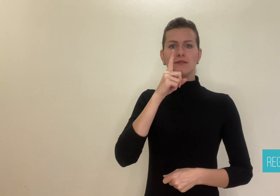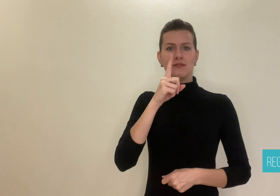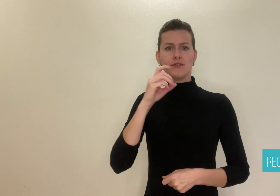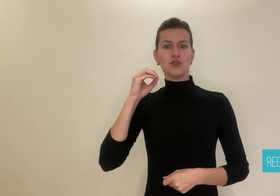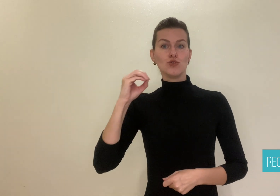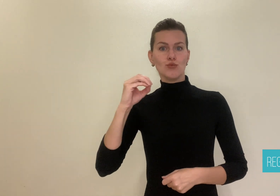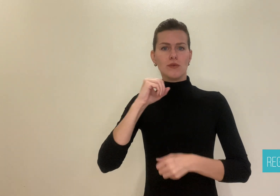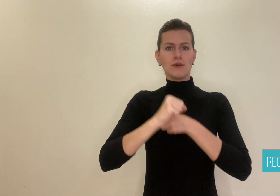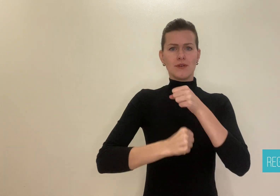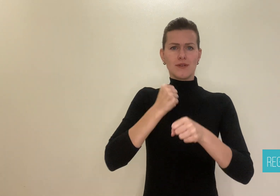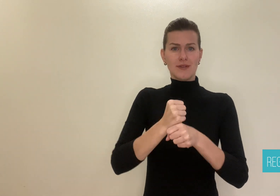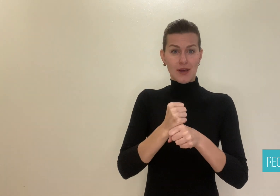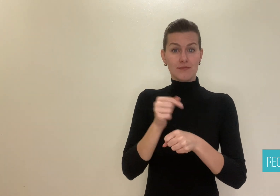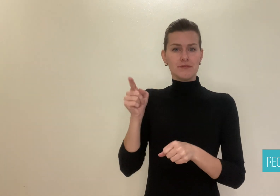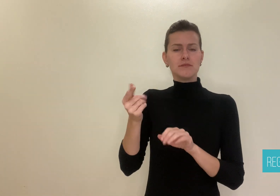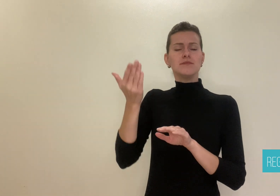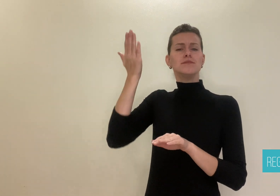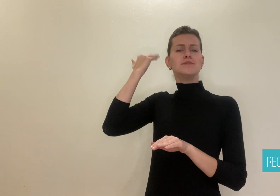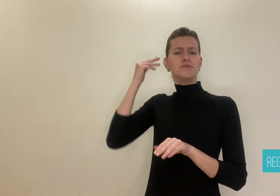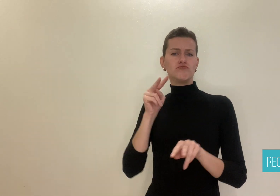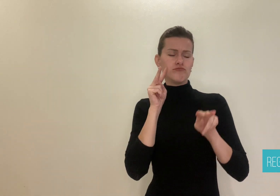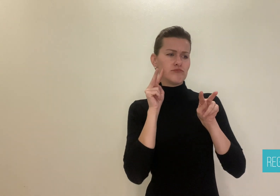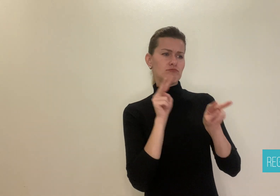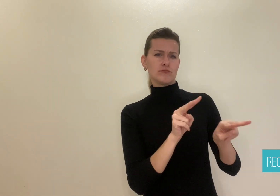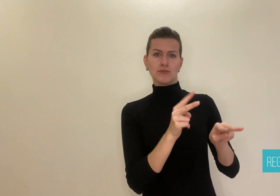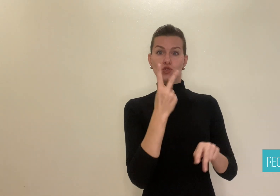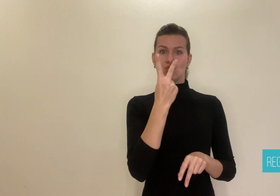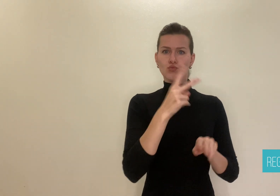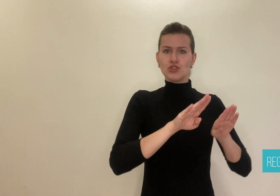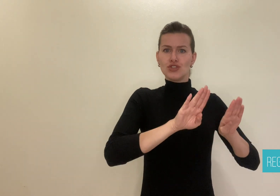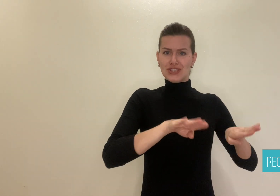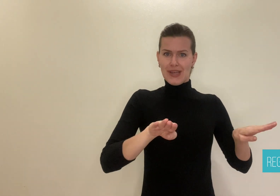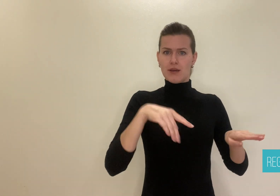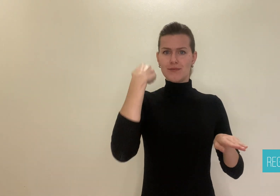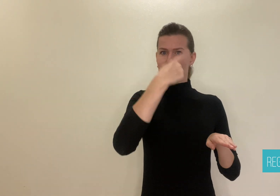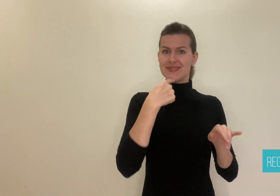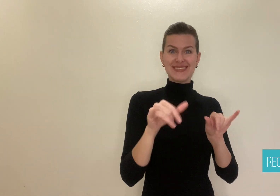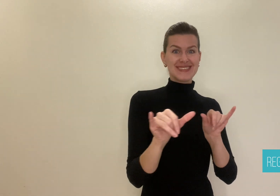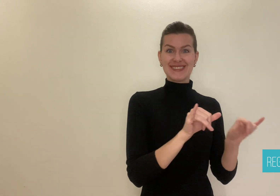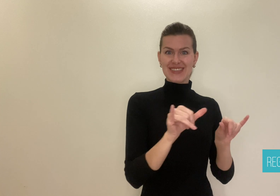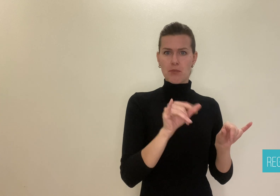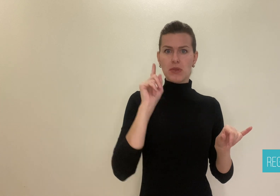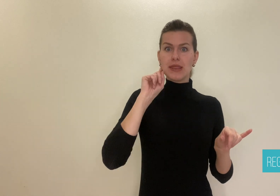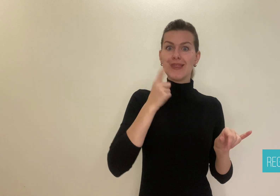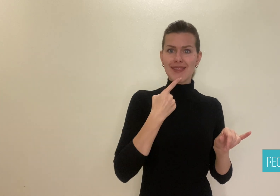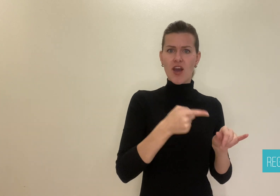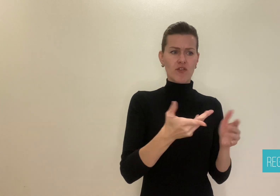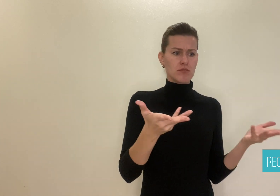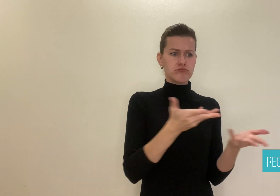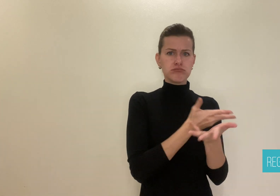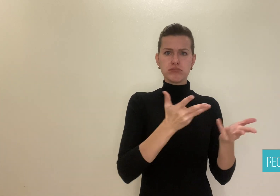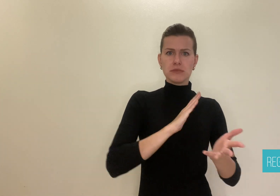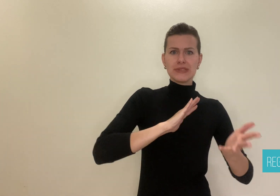twins communicating in sign language, l'Epee realized that